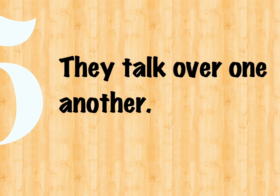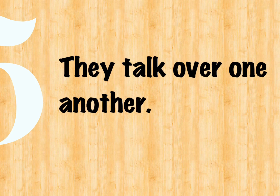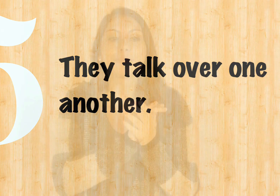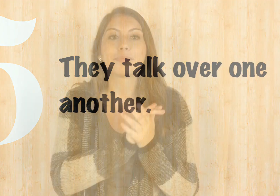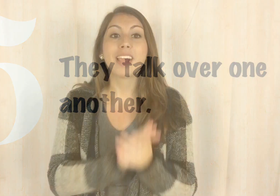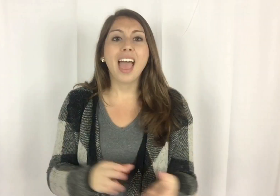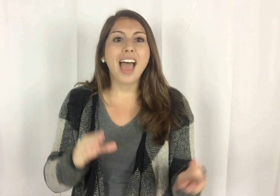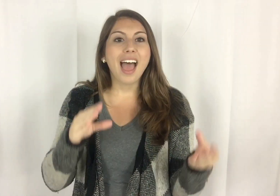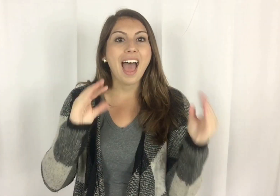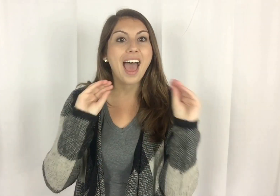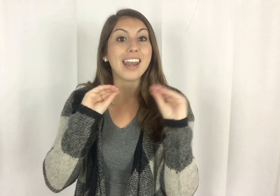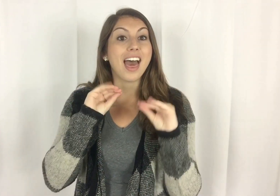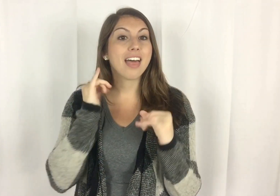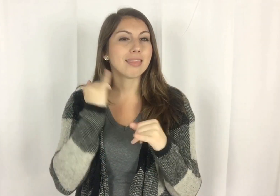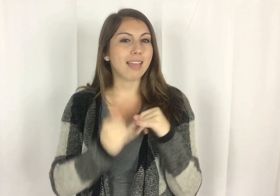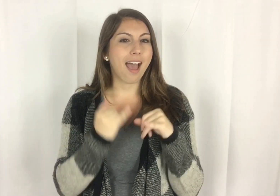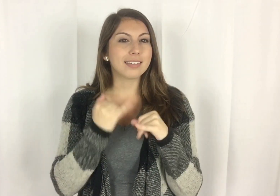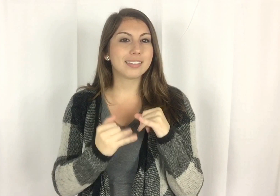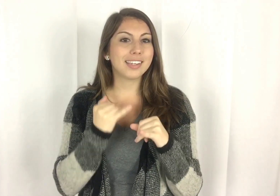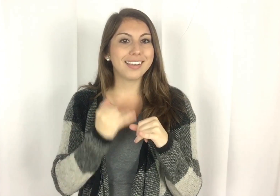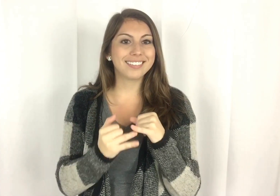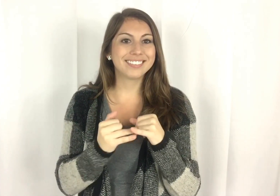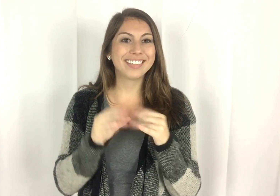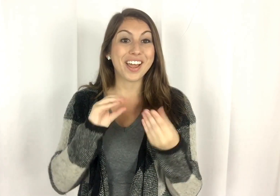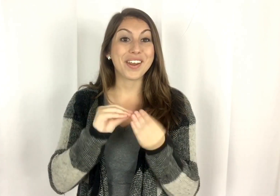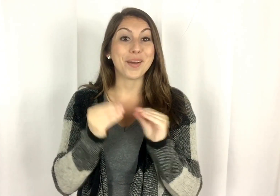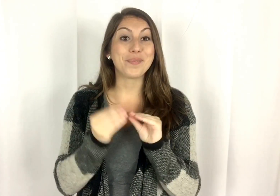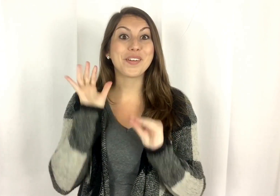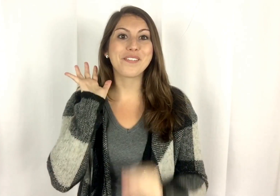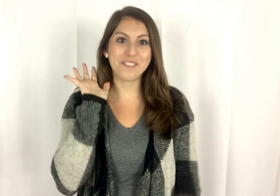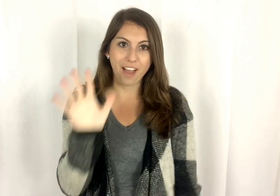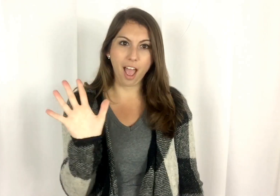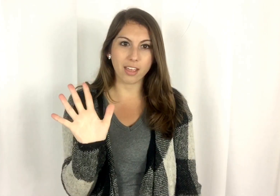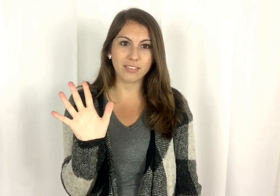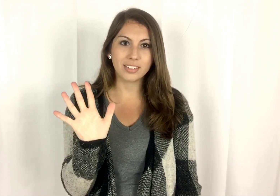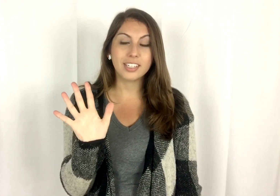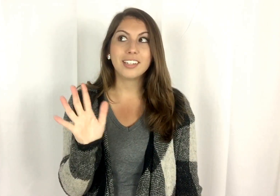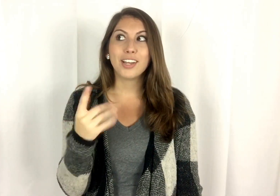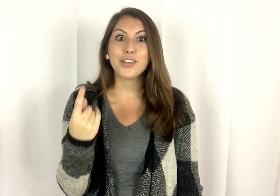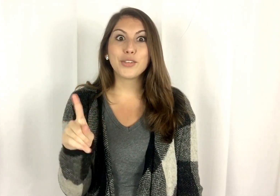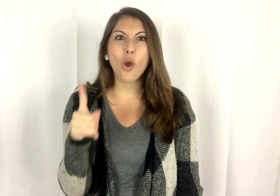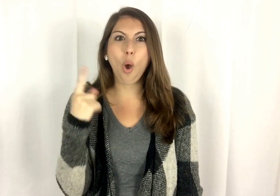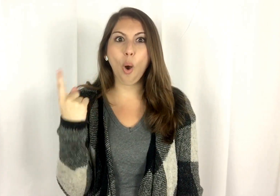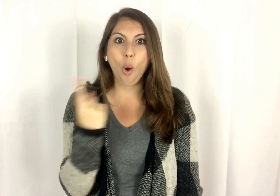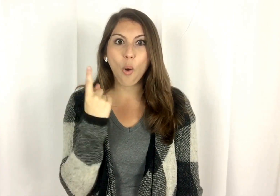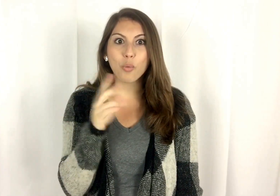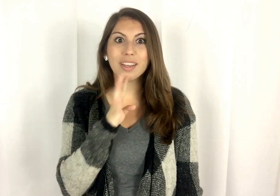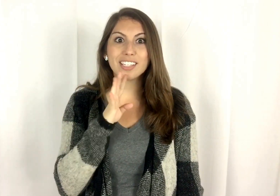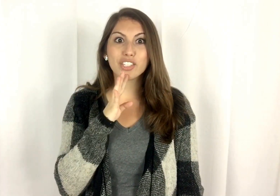And lastly number five: you're always